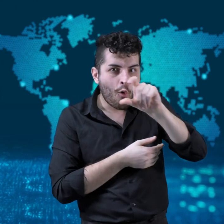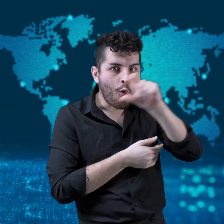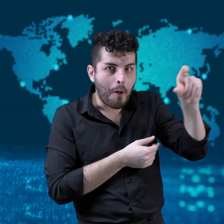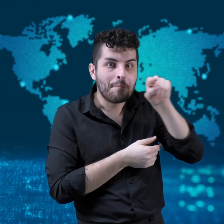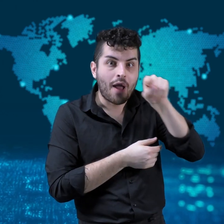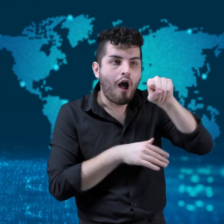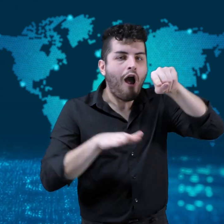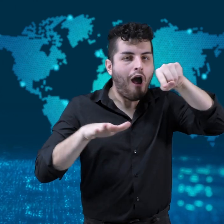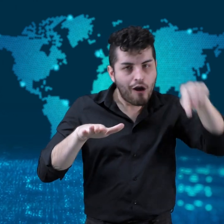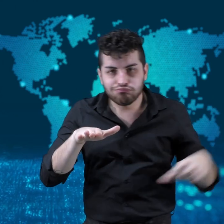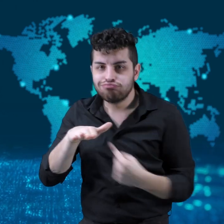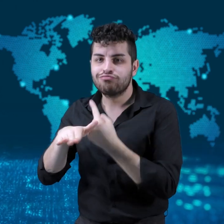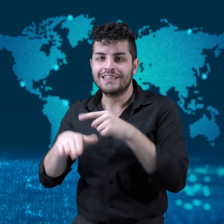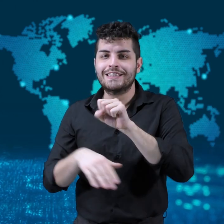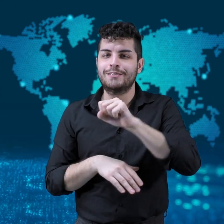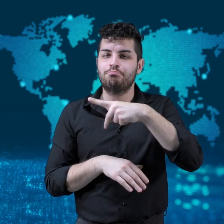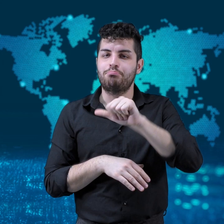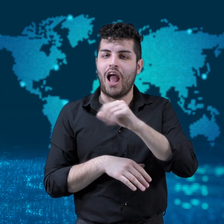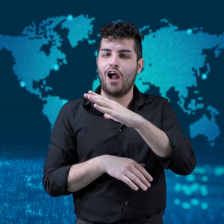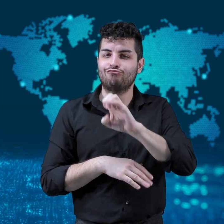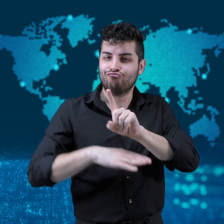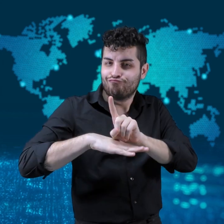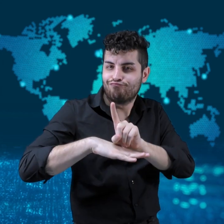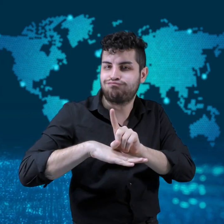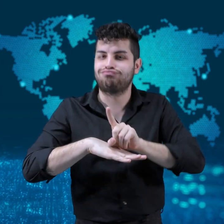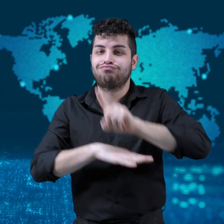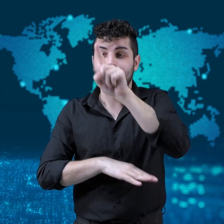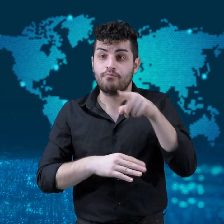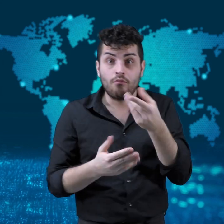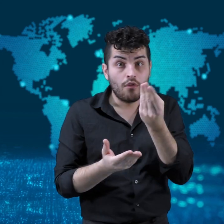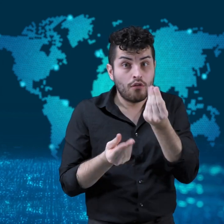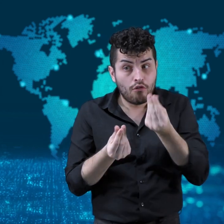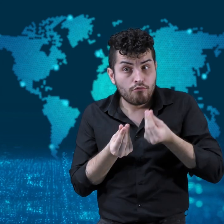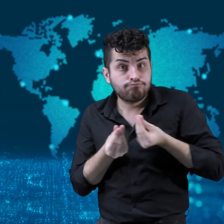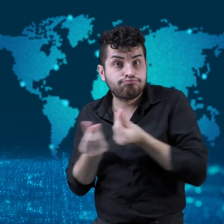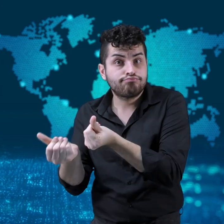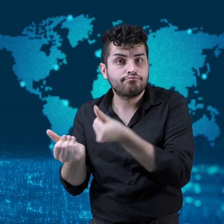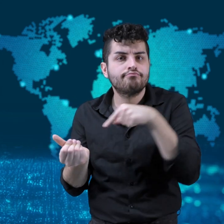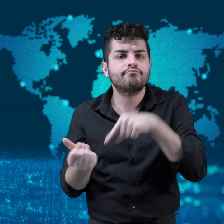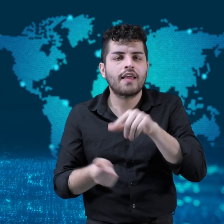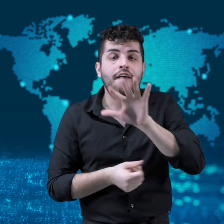for the price of $55 million USD.